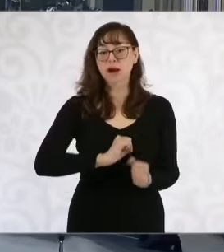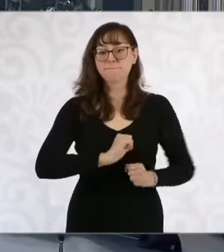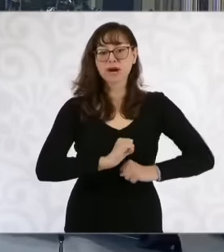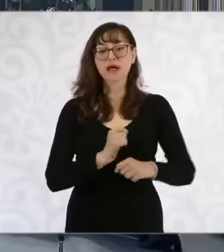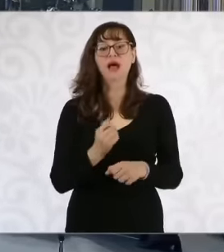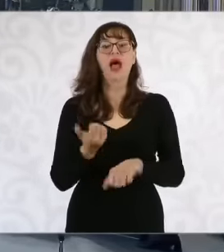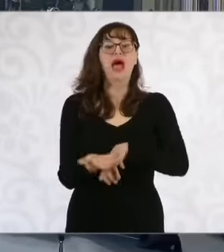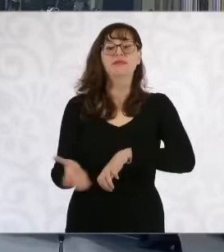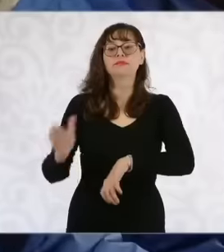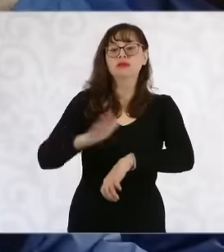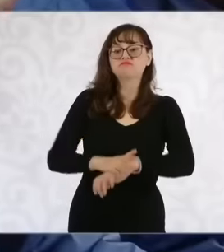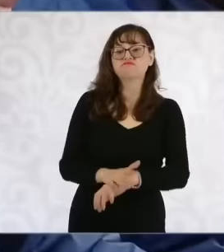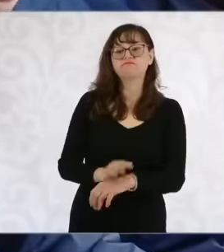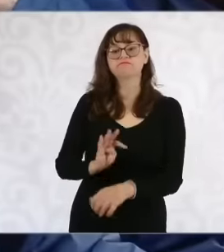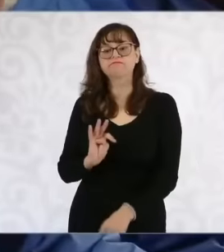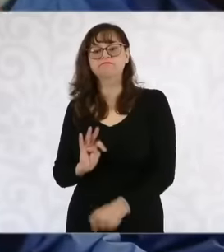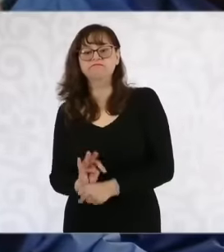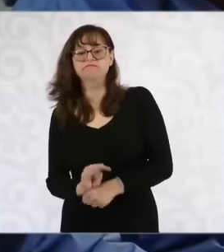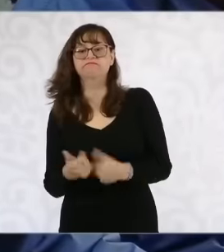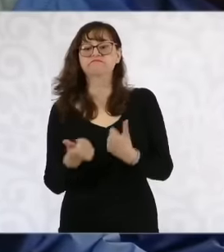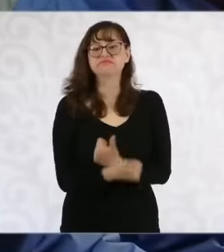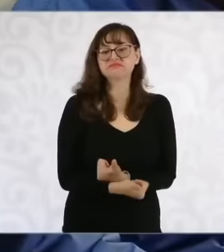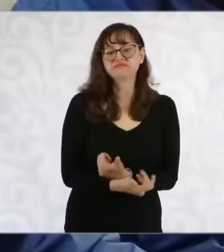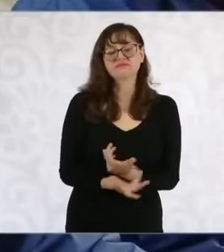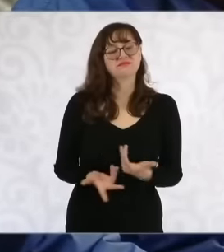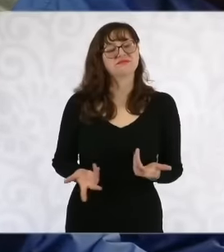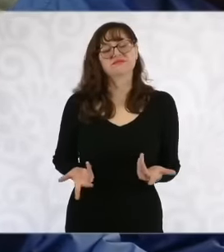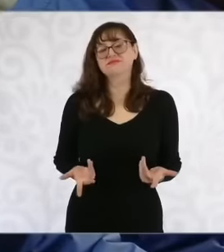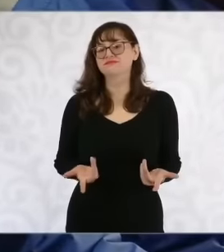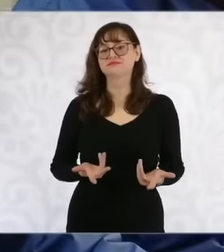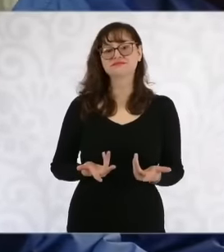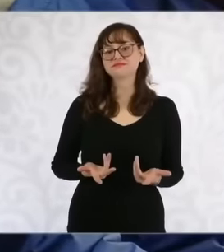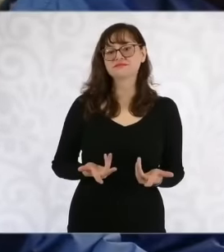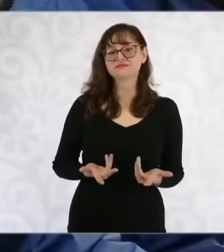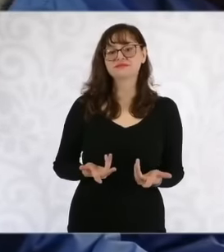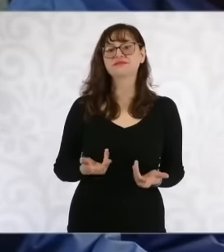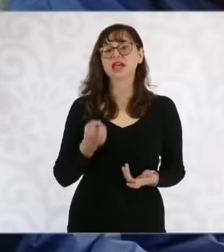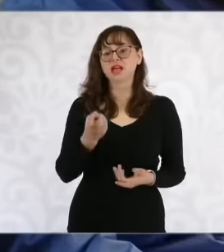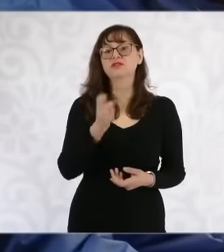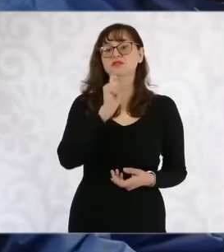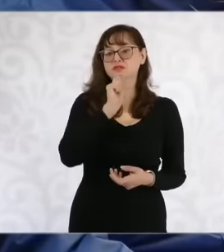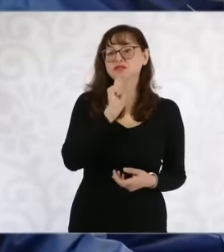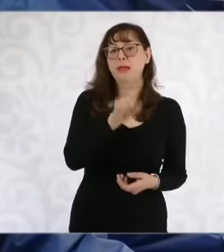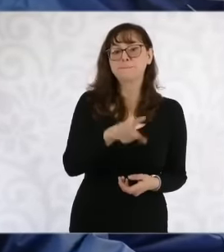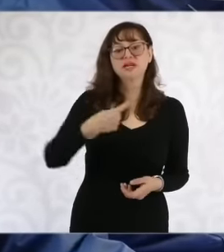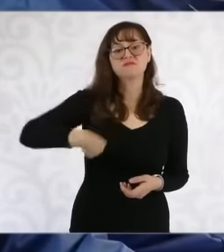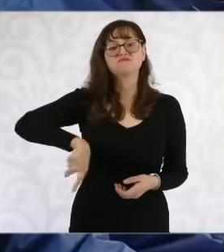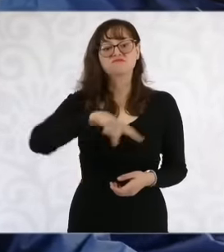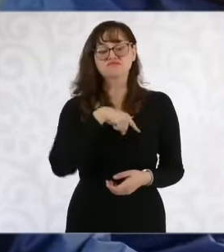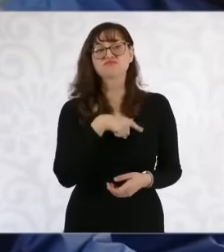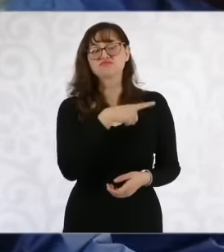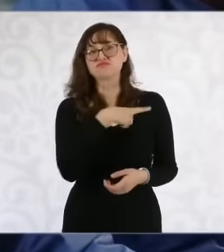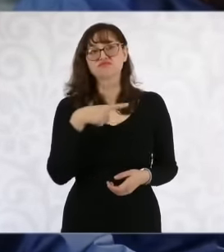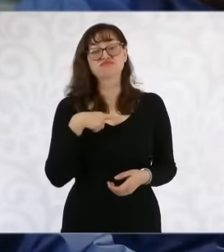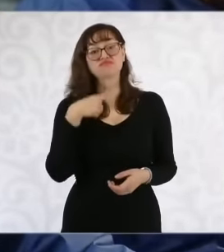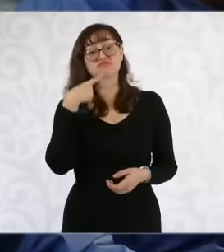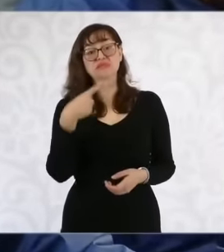past municipal administrations, eh. And well, it must also be said at the time, the Semarnat told you that